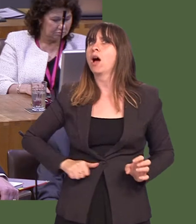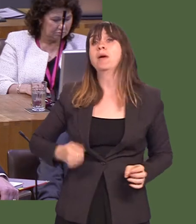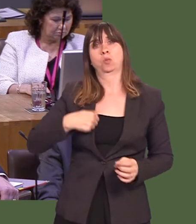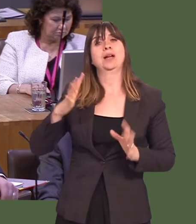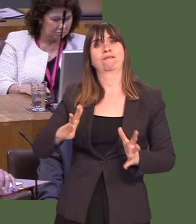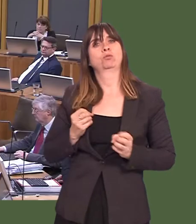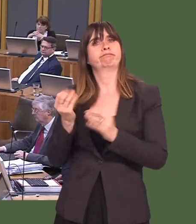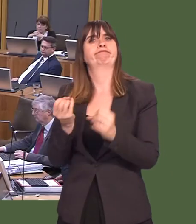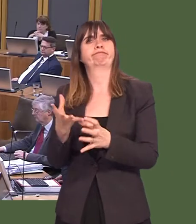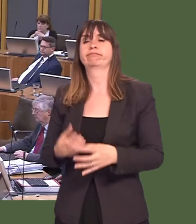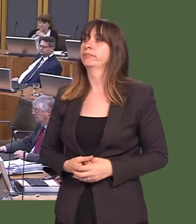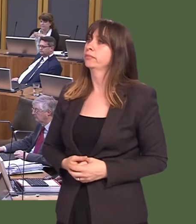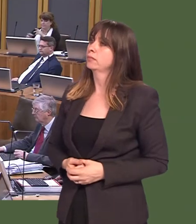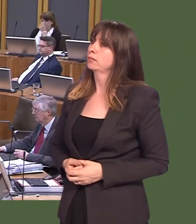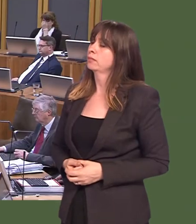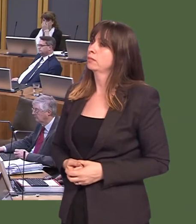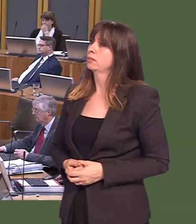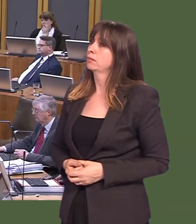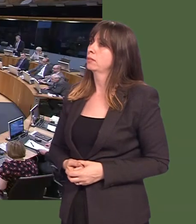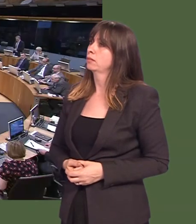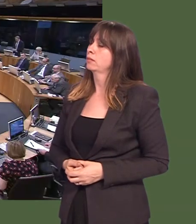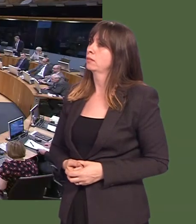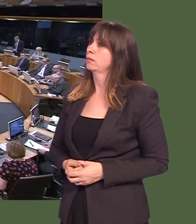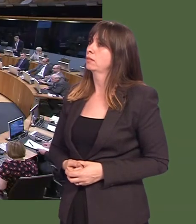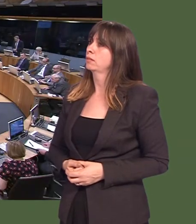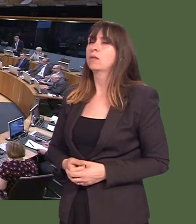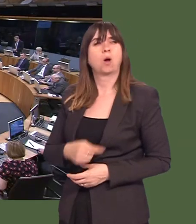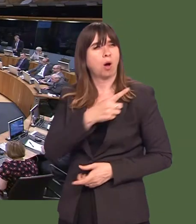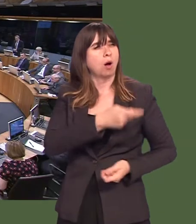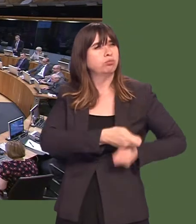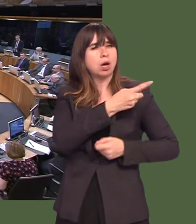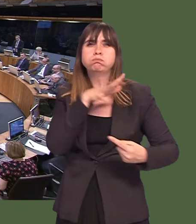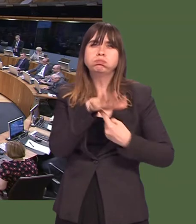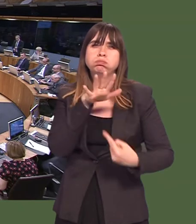Steffan Lewis: The issue raised by the Member for Dwyfor Meirionnydd is crucial, and itís